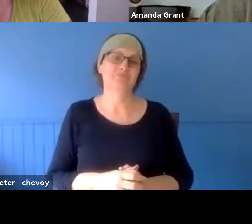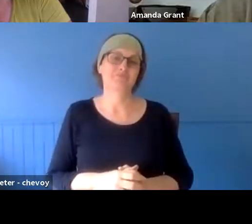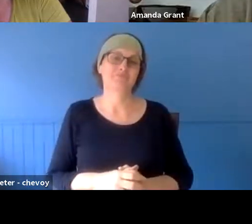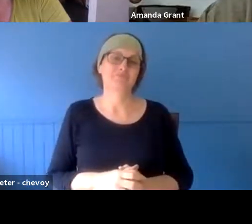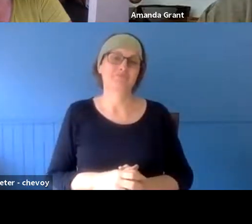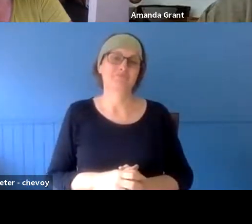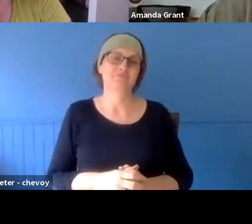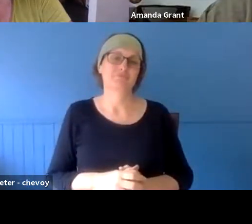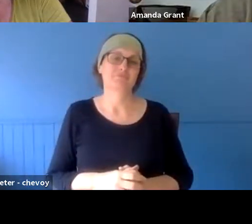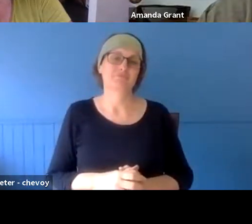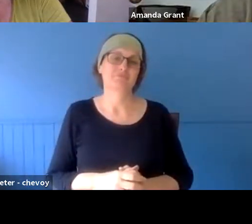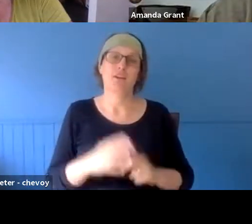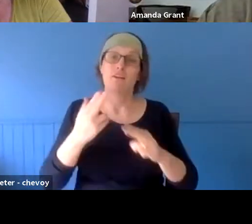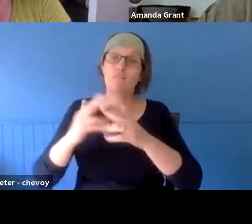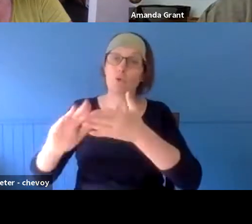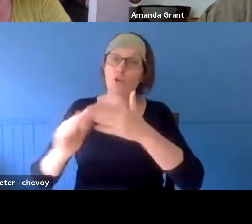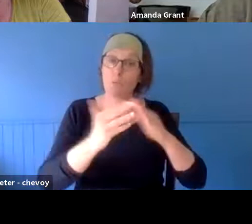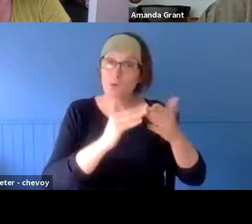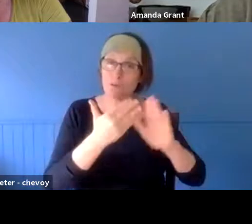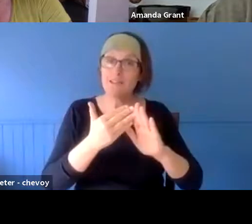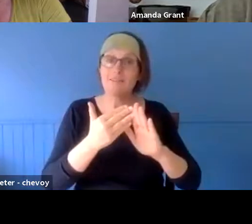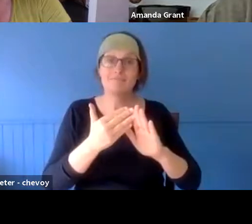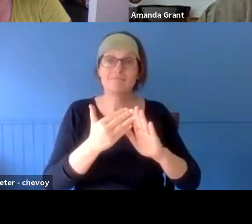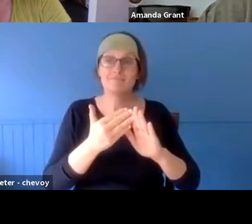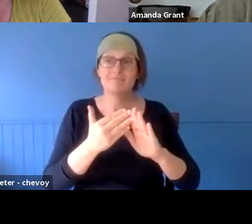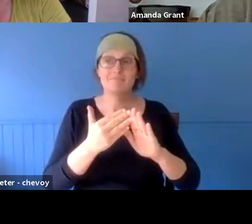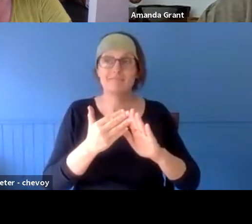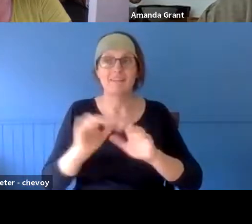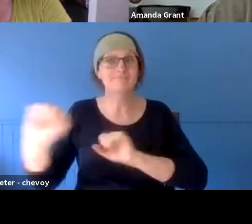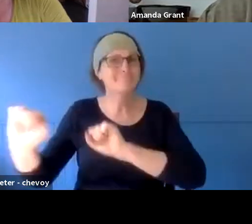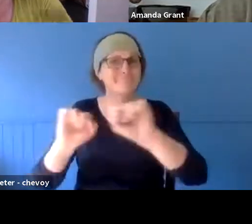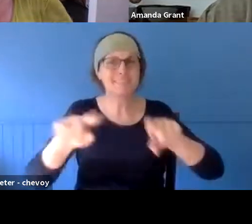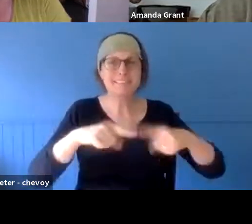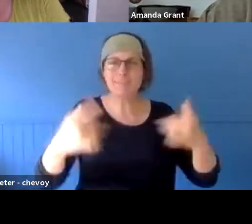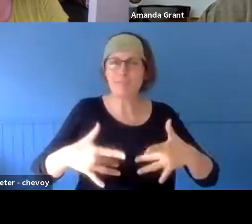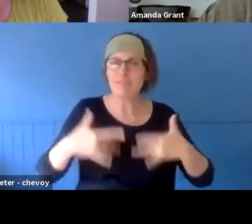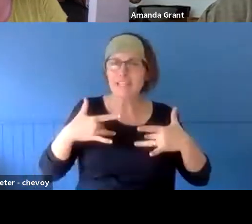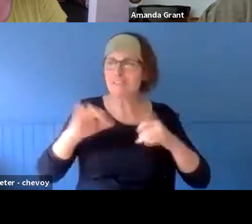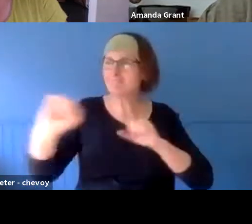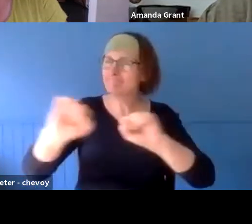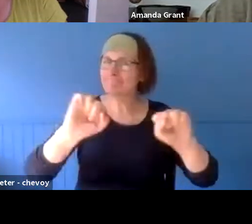various stages of recovery. And I first realised that, I suppose,